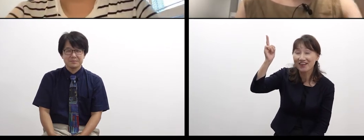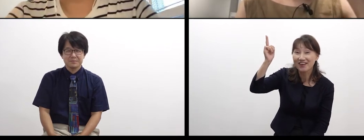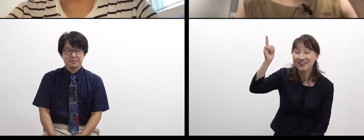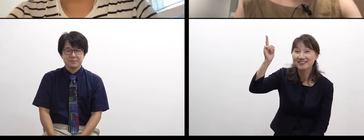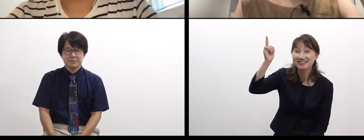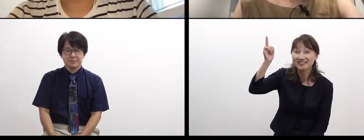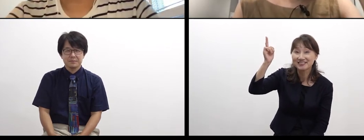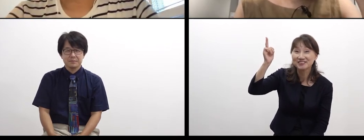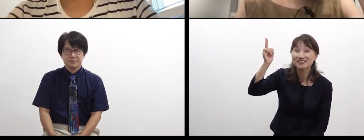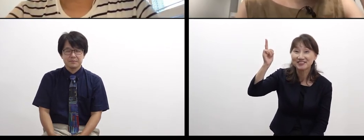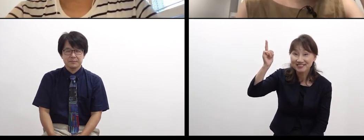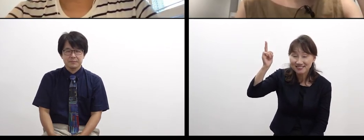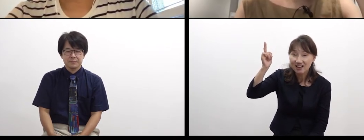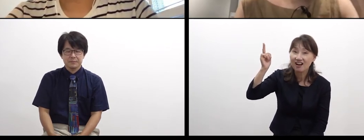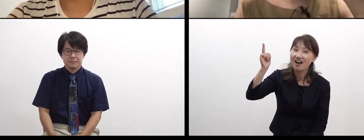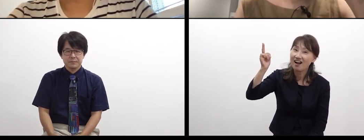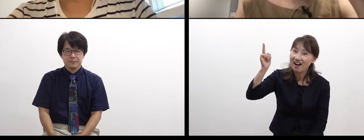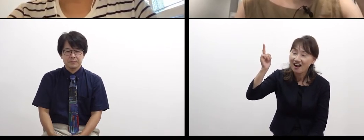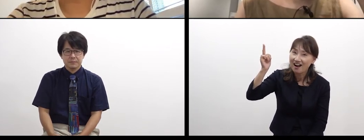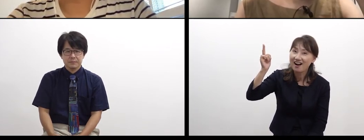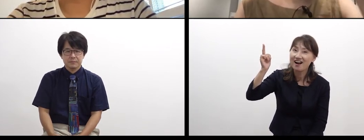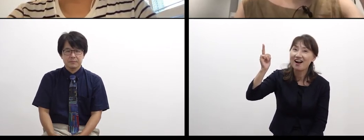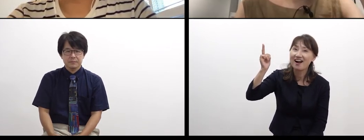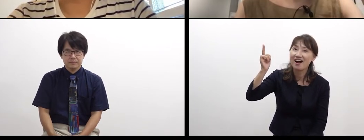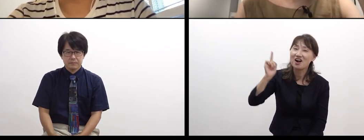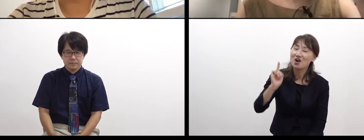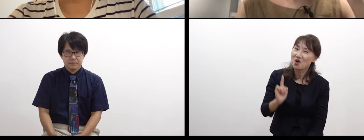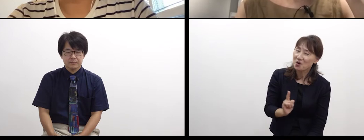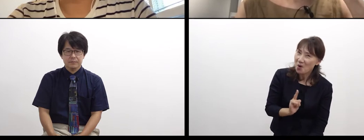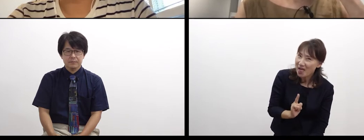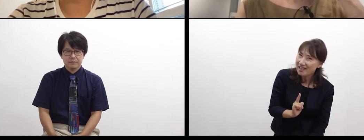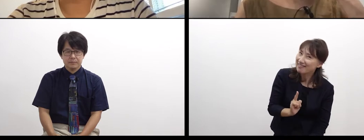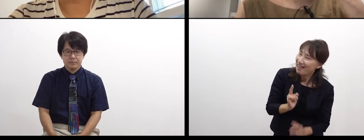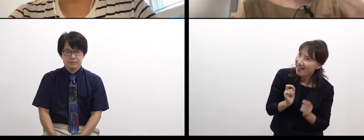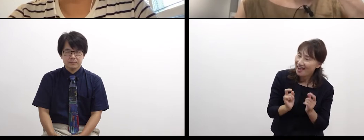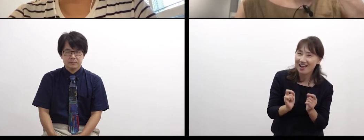with my father and mother,